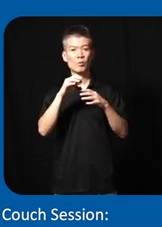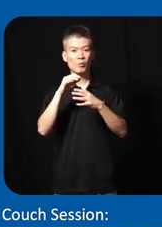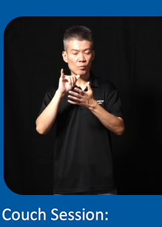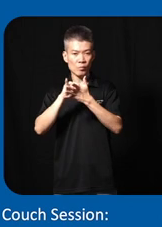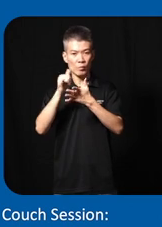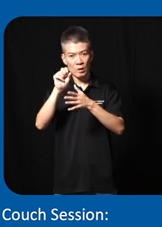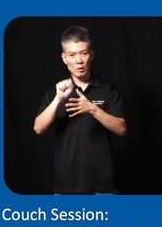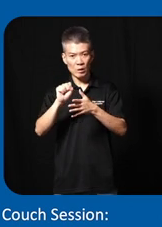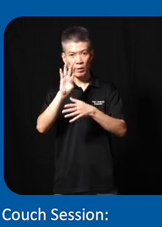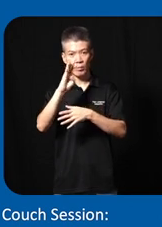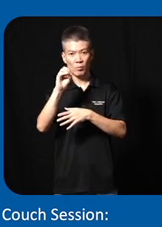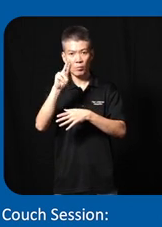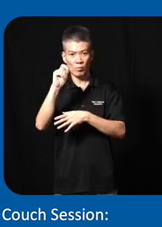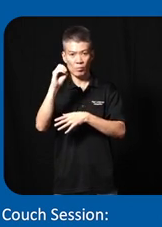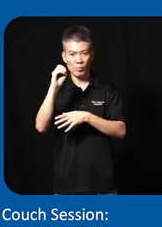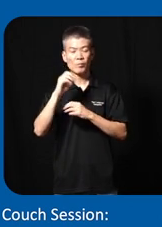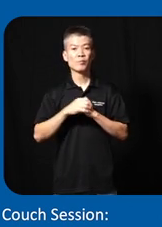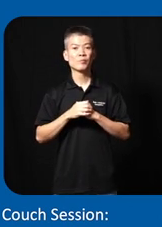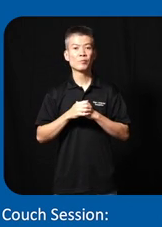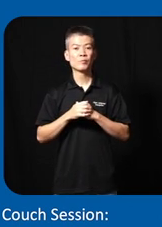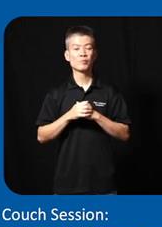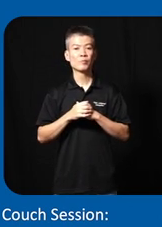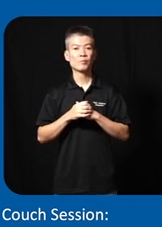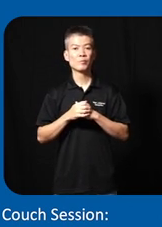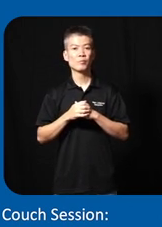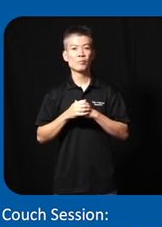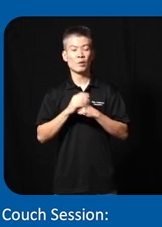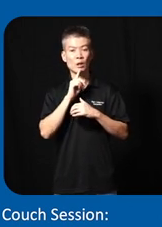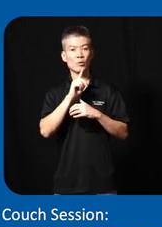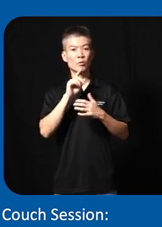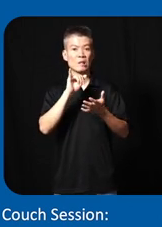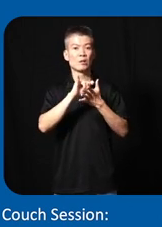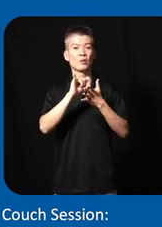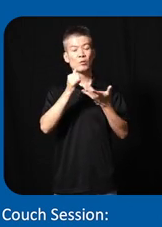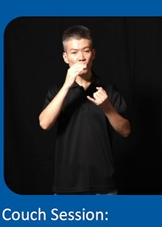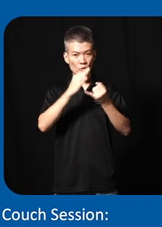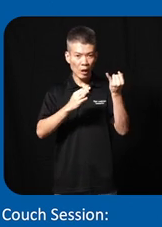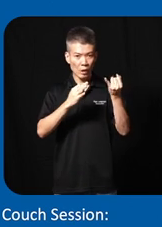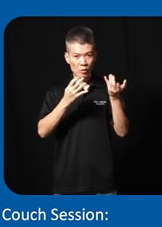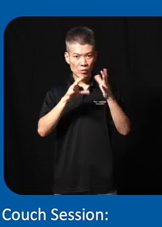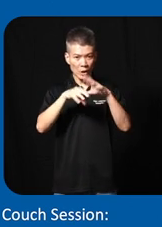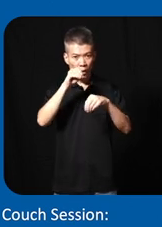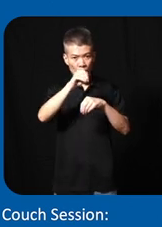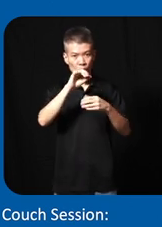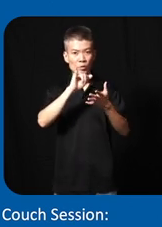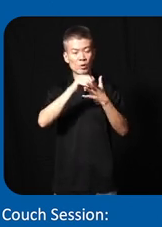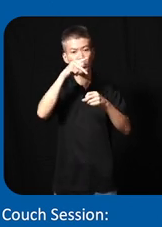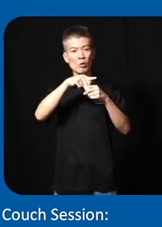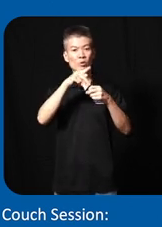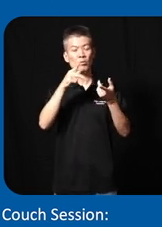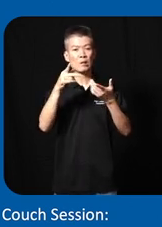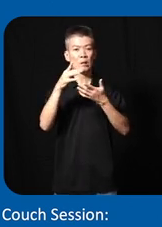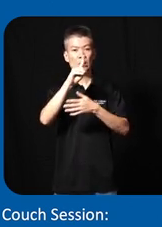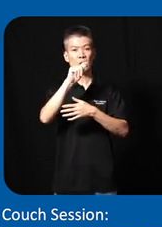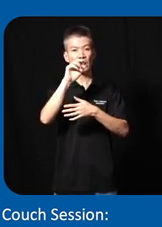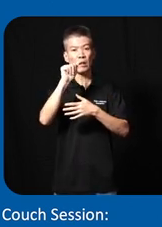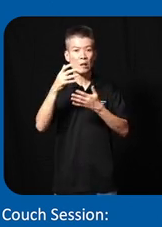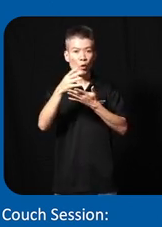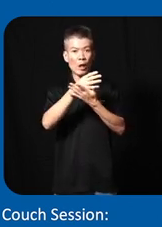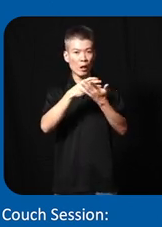South Borneo and actually the final output of this participatory data collection is to create